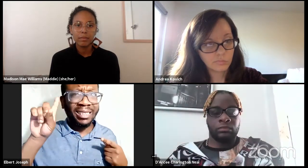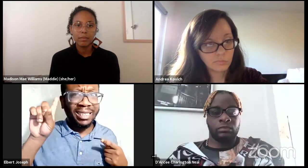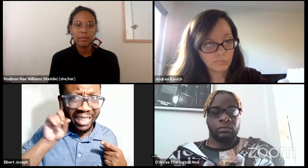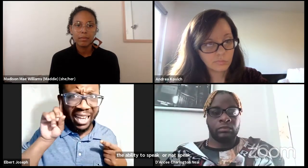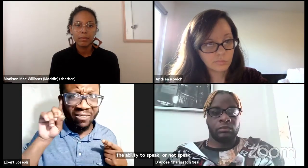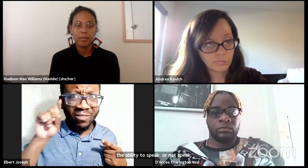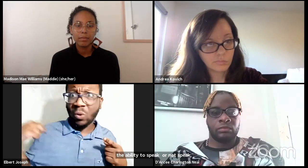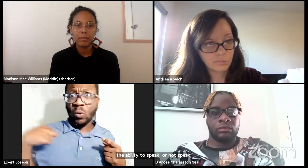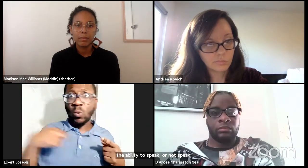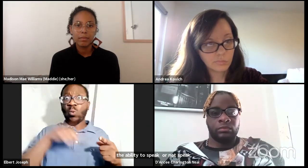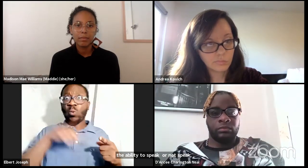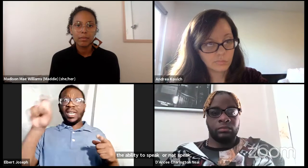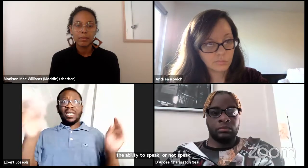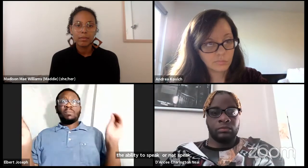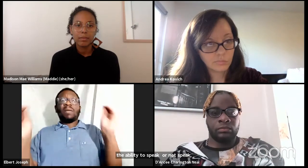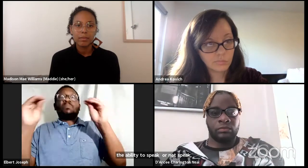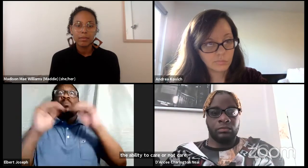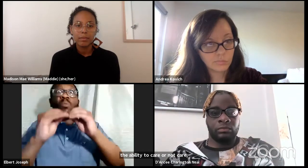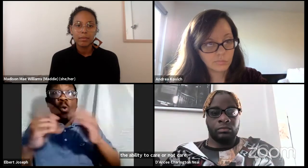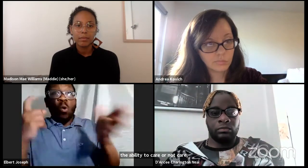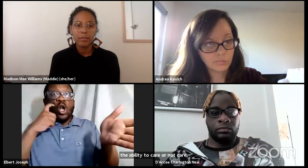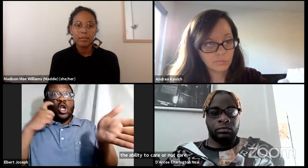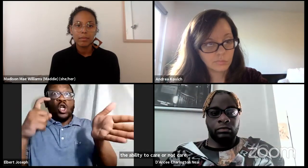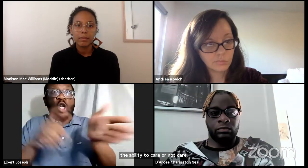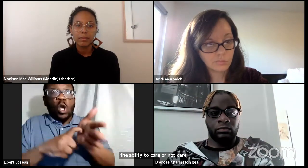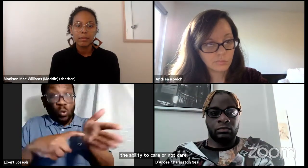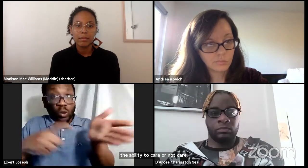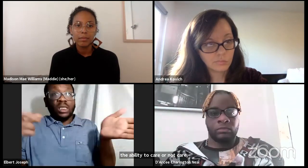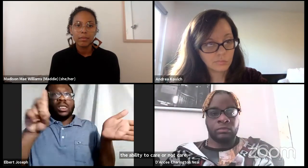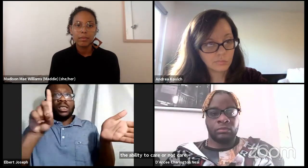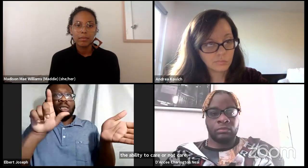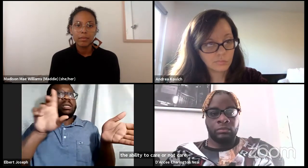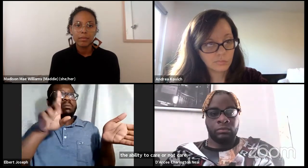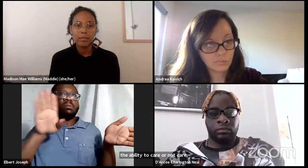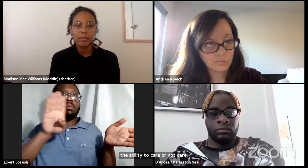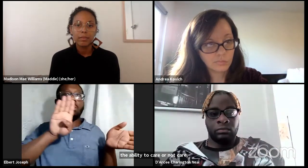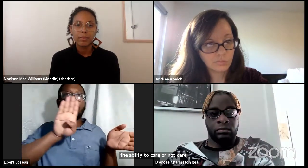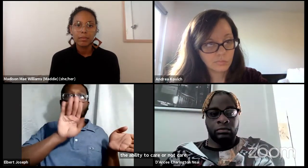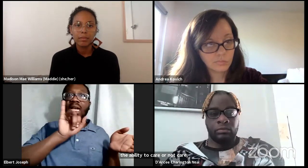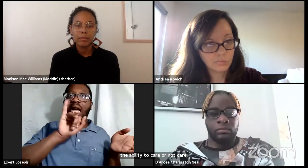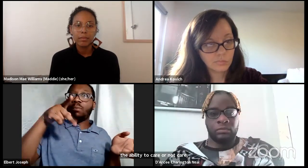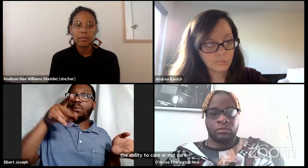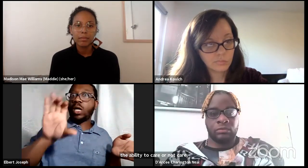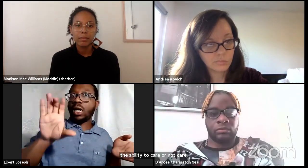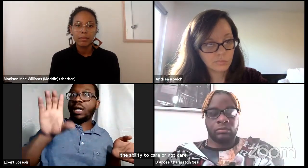And we see those kinds of oppressions happen especially within black and brown and indigenous individuals.